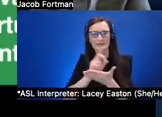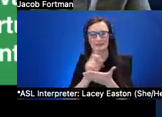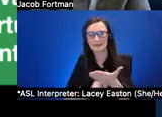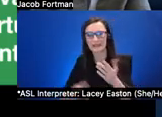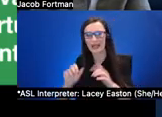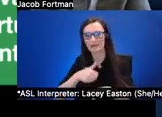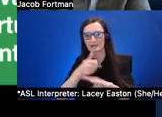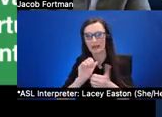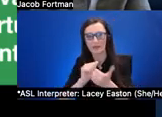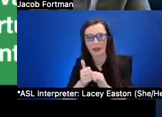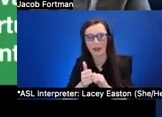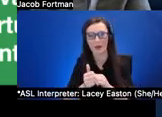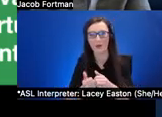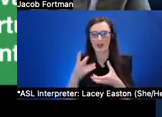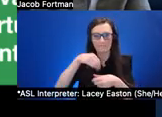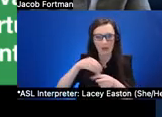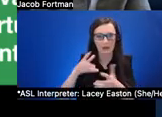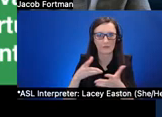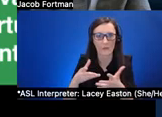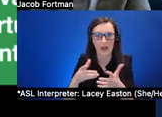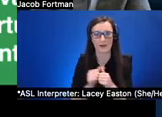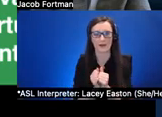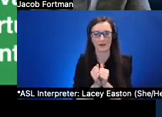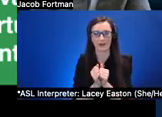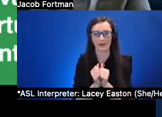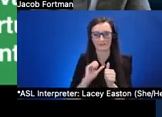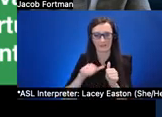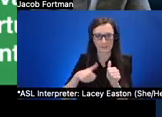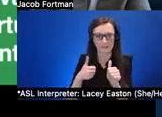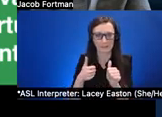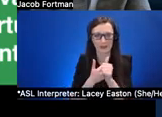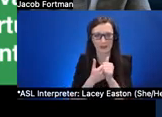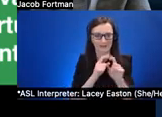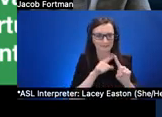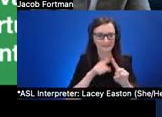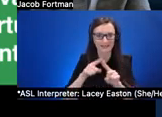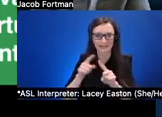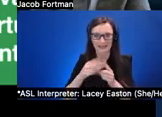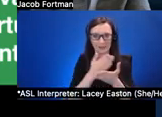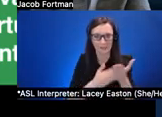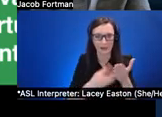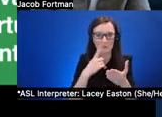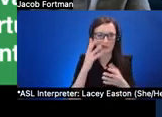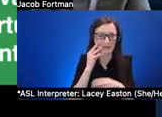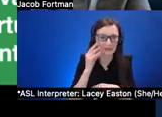that really drive many of these different kinds of experiences in entertainment in education etc